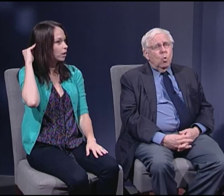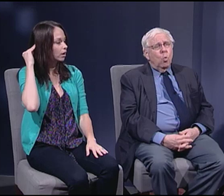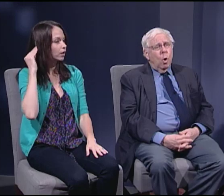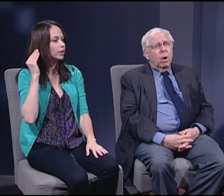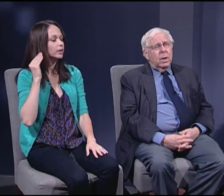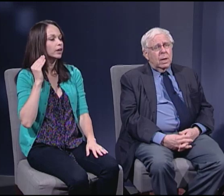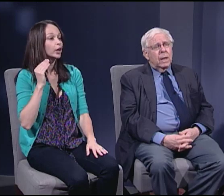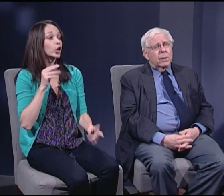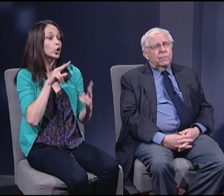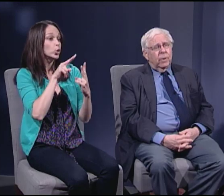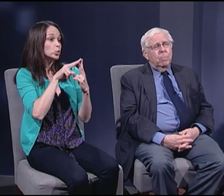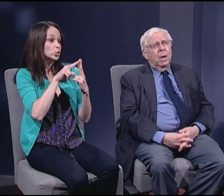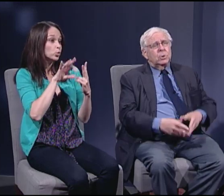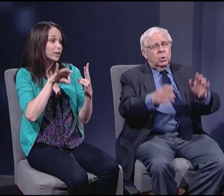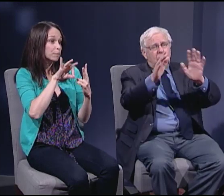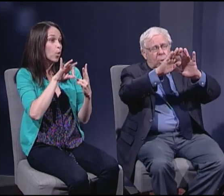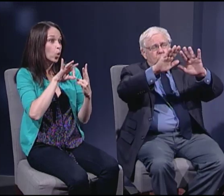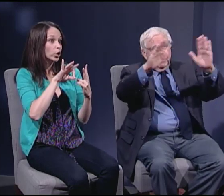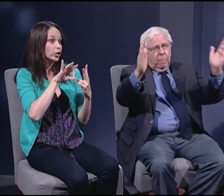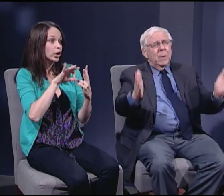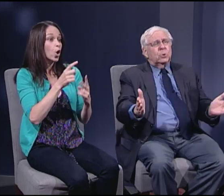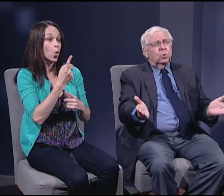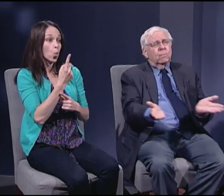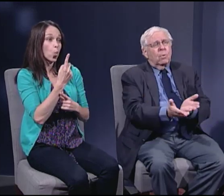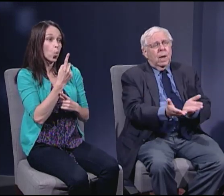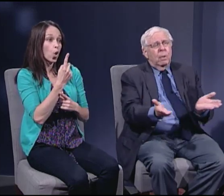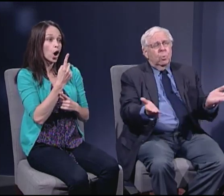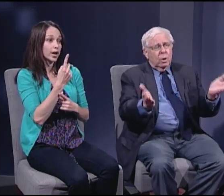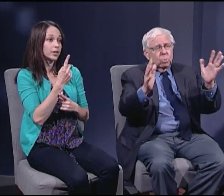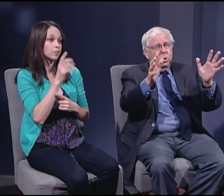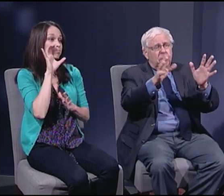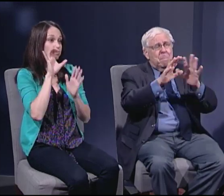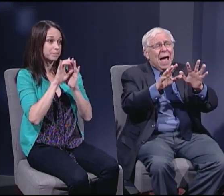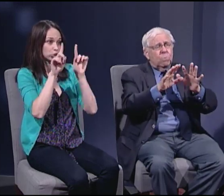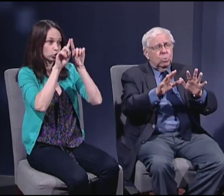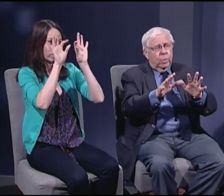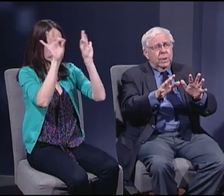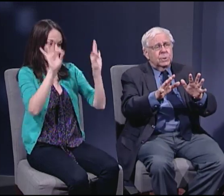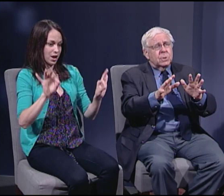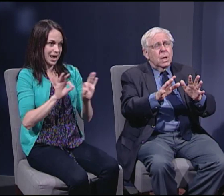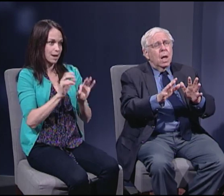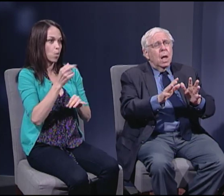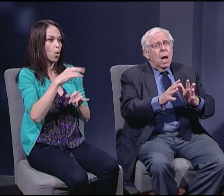One is very much the notion of a picture frame or the notion of boundaries.